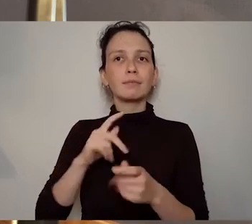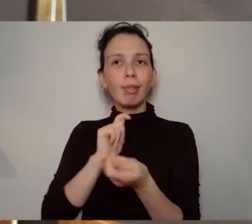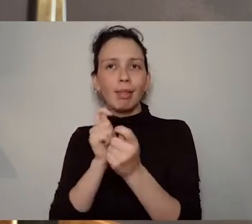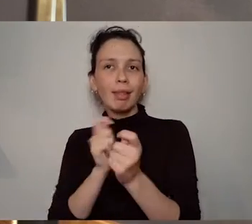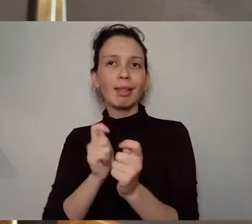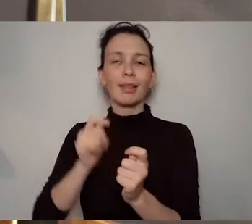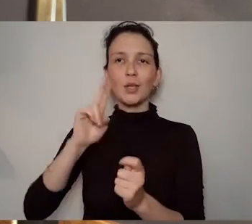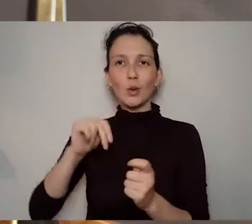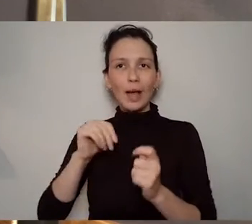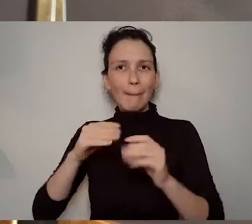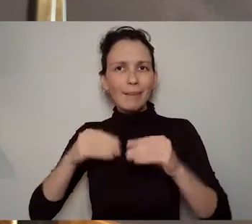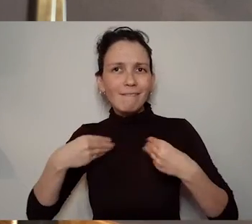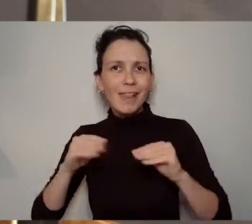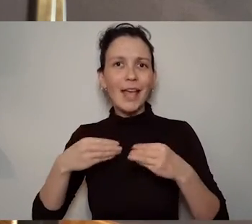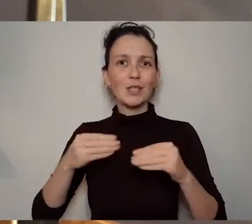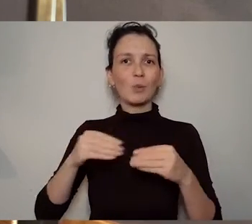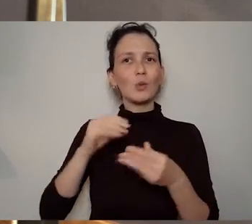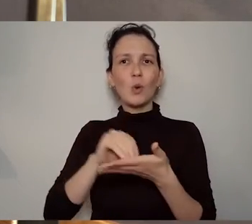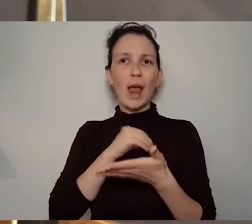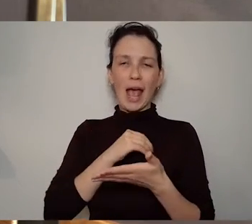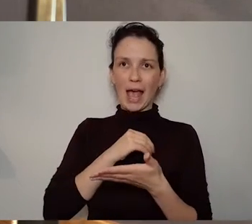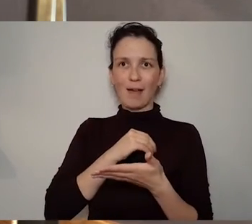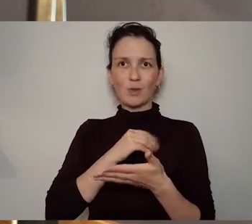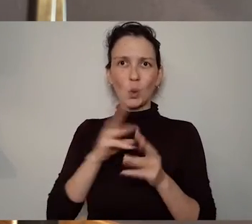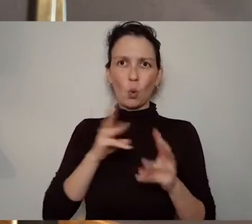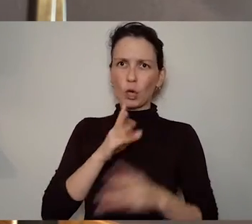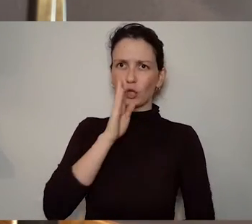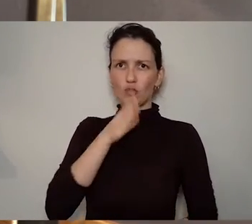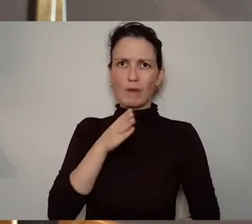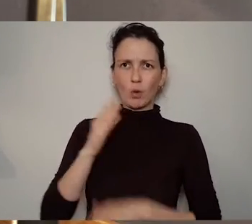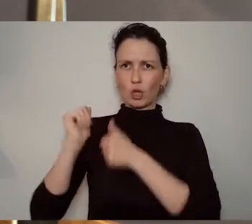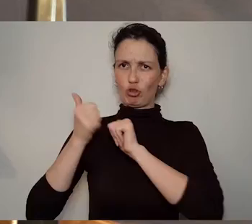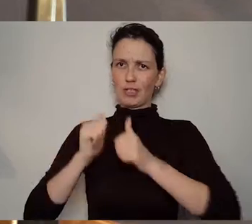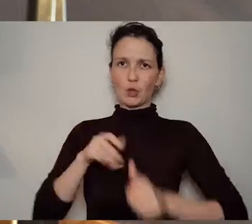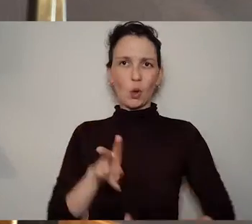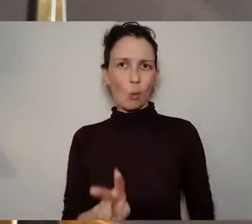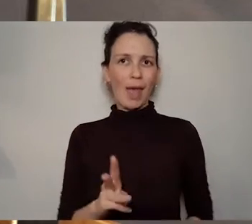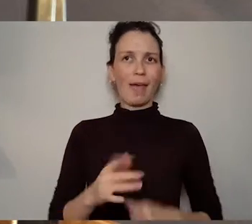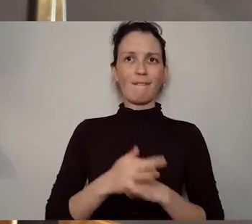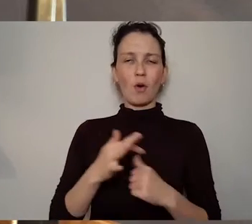in a very traditional way either, you know, she was trying to explore with different art forms